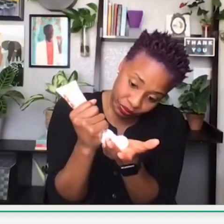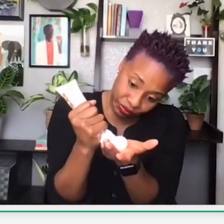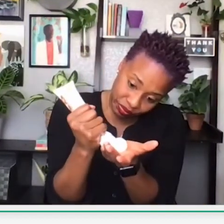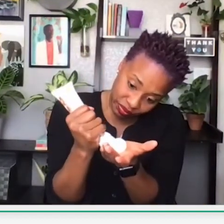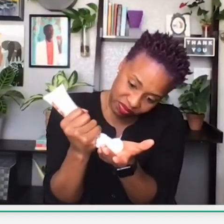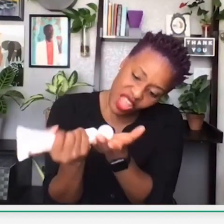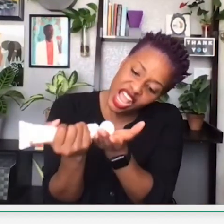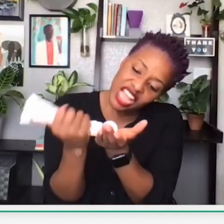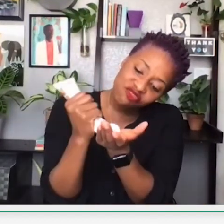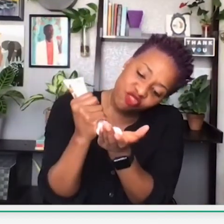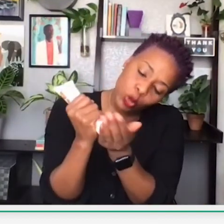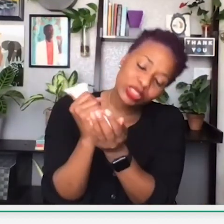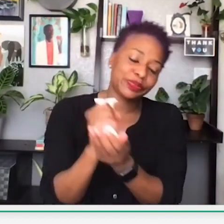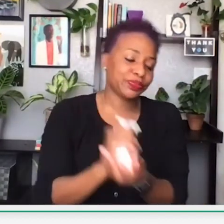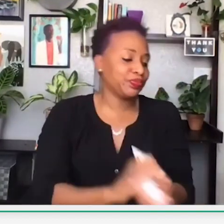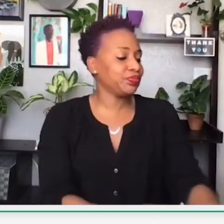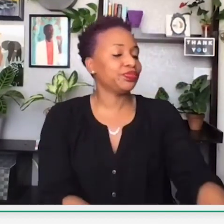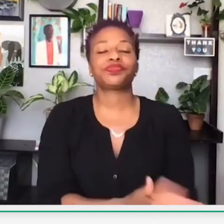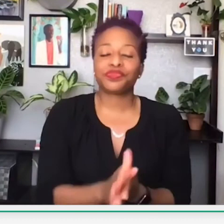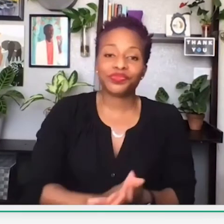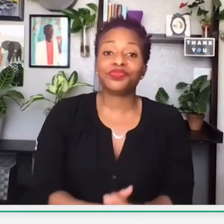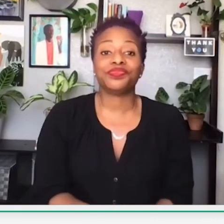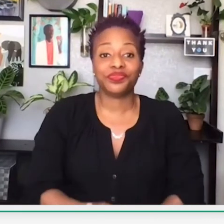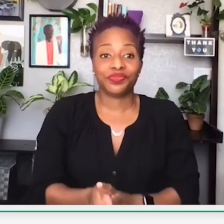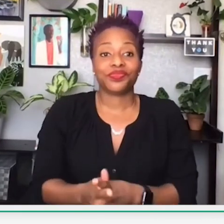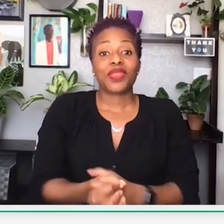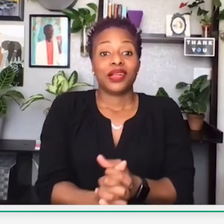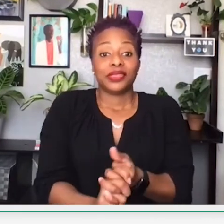So, excuse me.